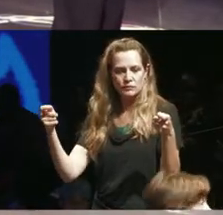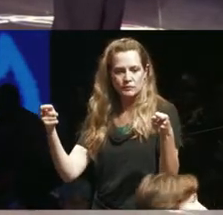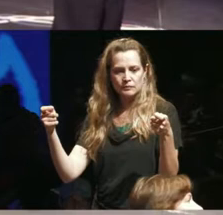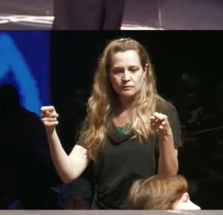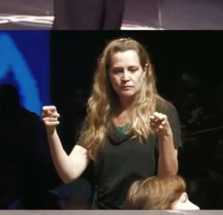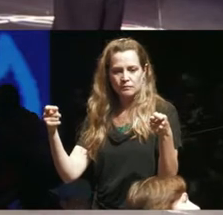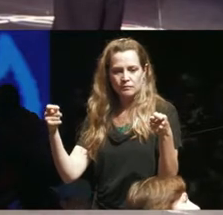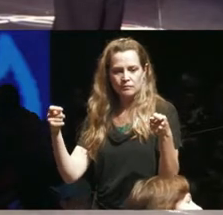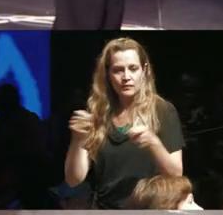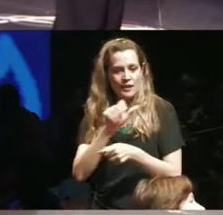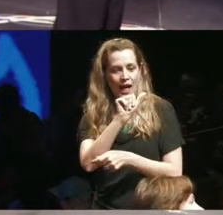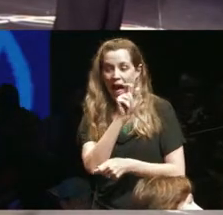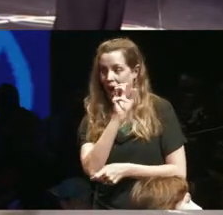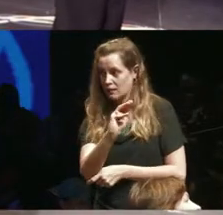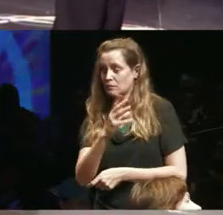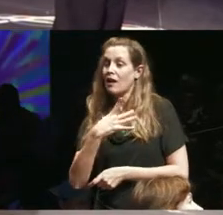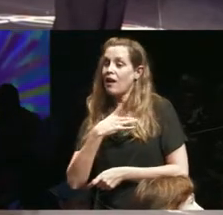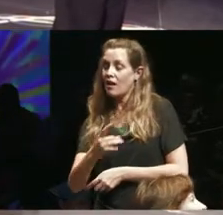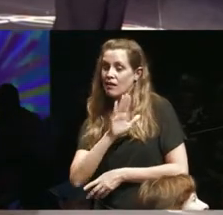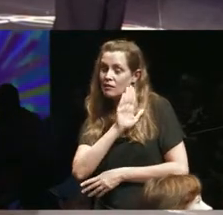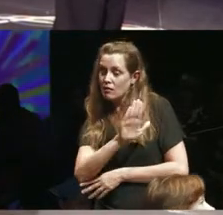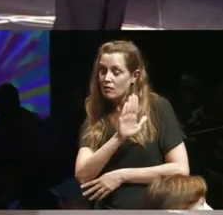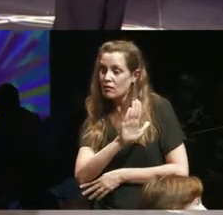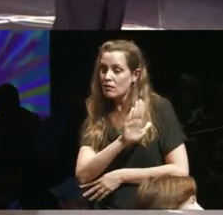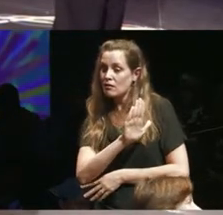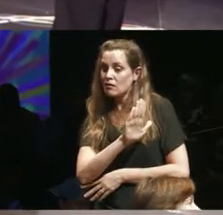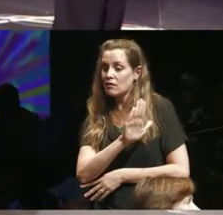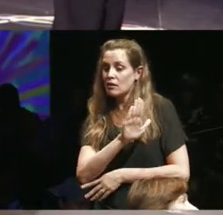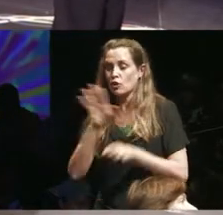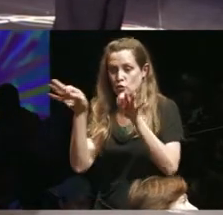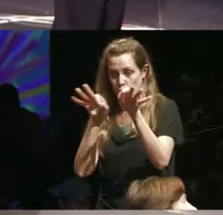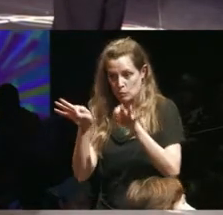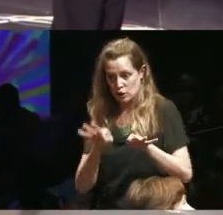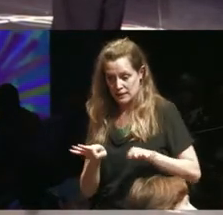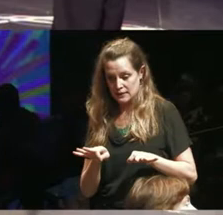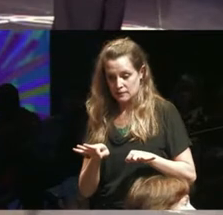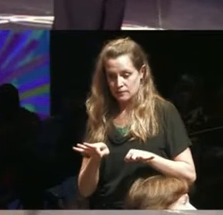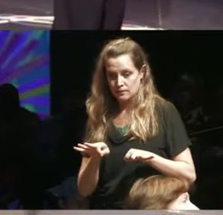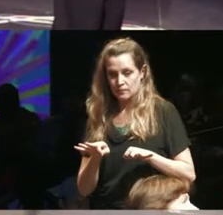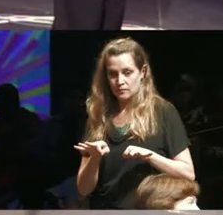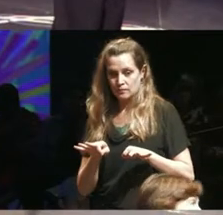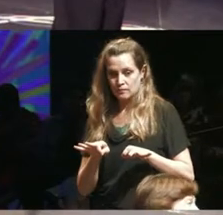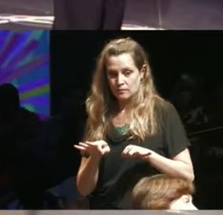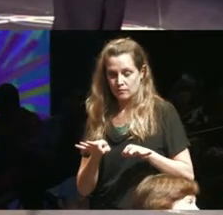Adam I really like your your description of how we may be moving from a place of